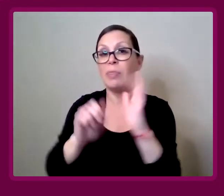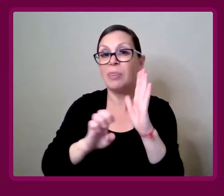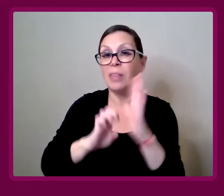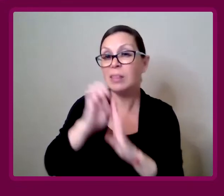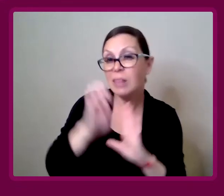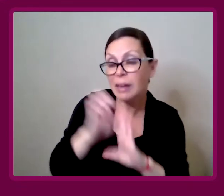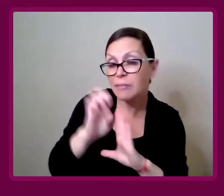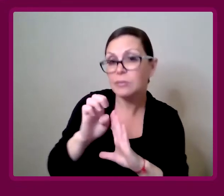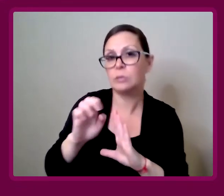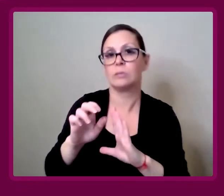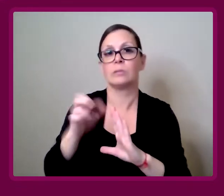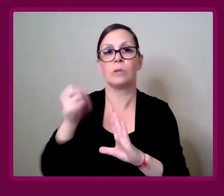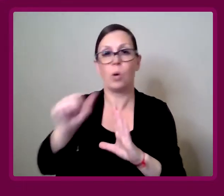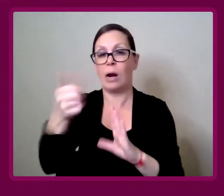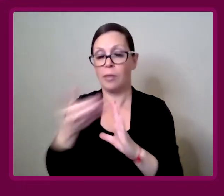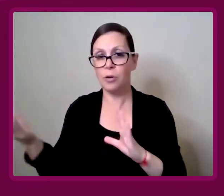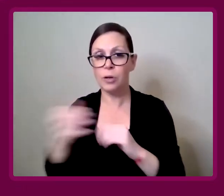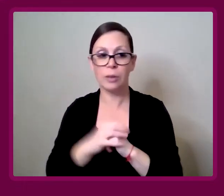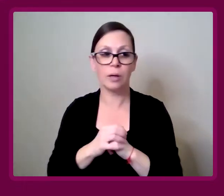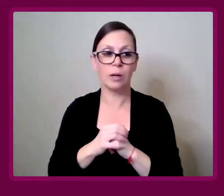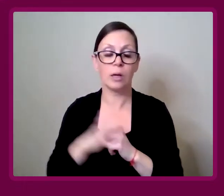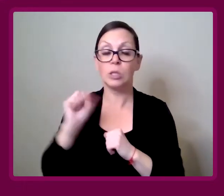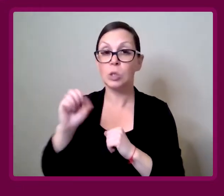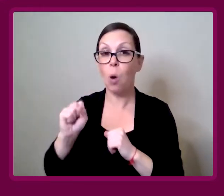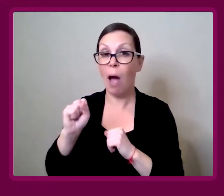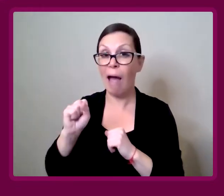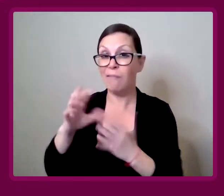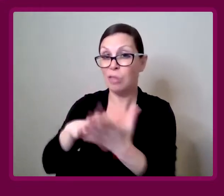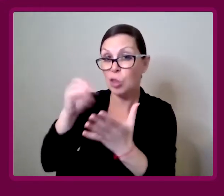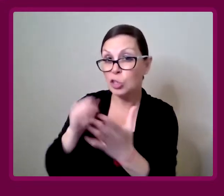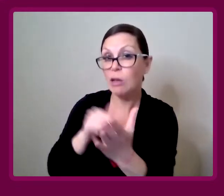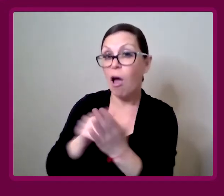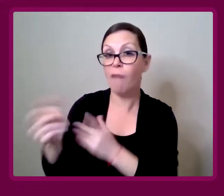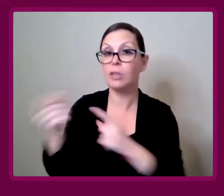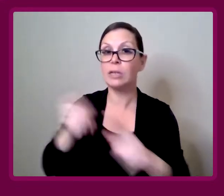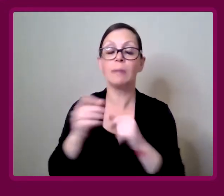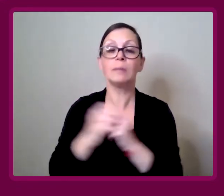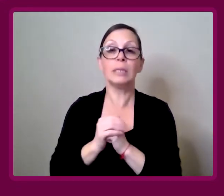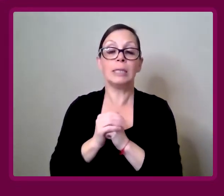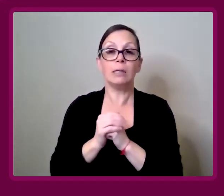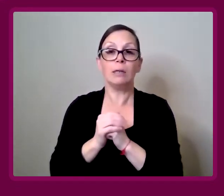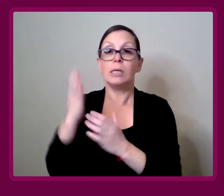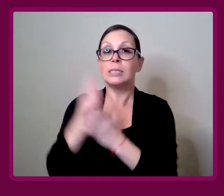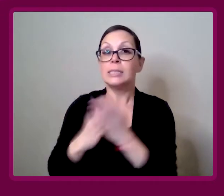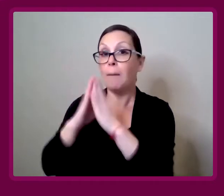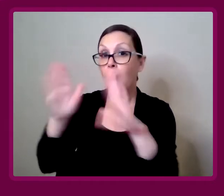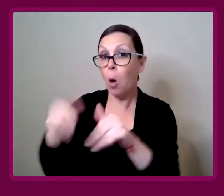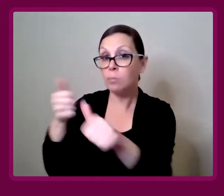let's say. Amy Francis-Smith: What I've found quite often is, some of the